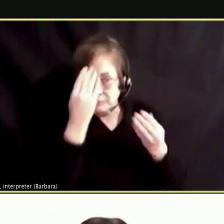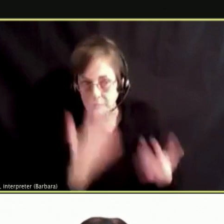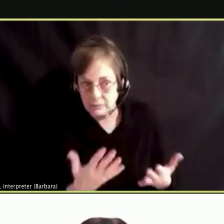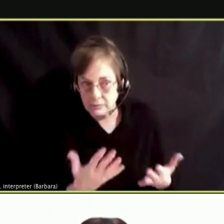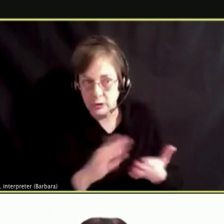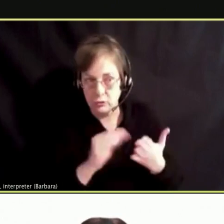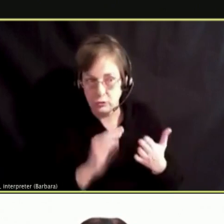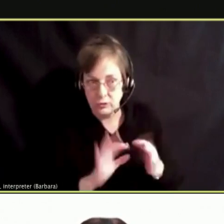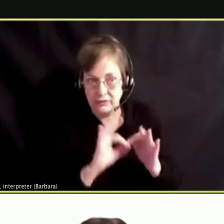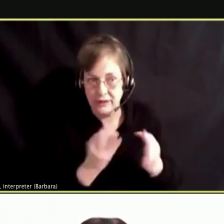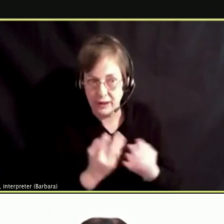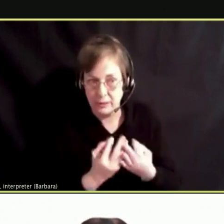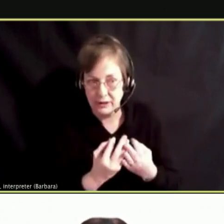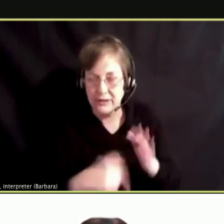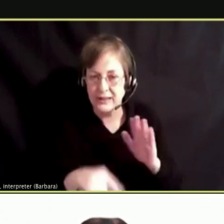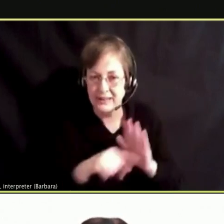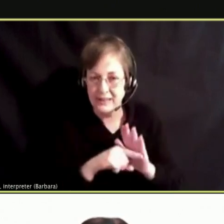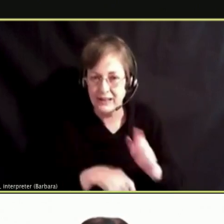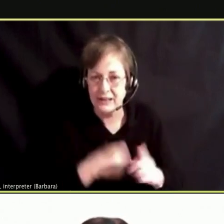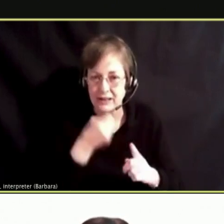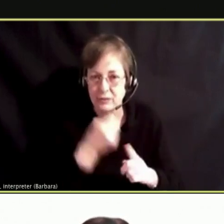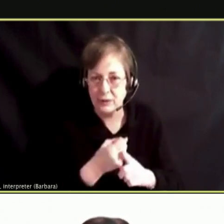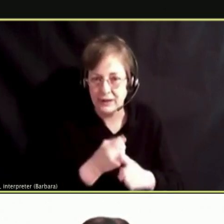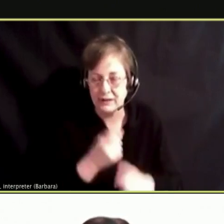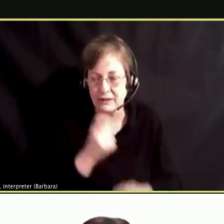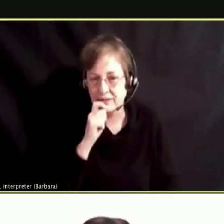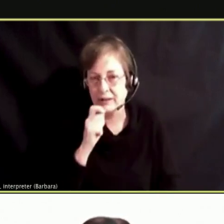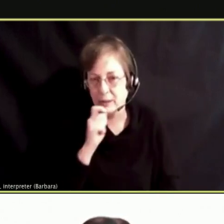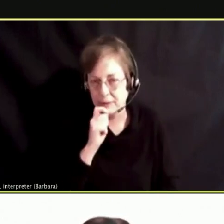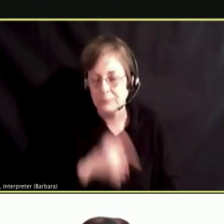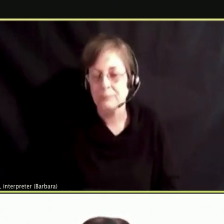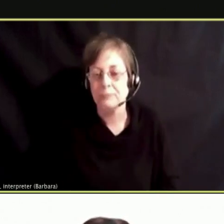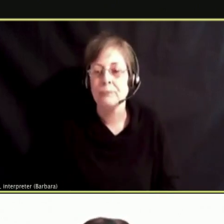OF THE NEGATIVE IMPACT THAT VAPING HAS. NEXT, MS.